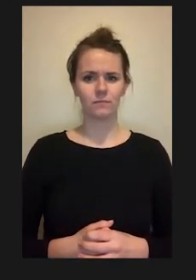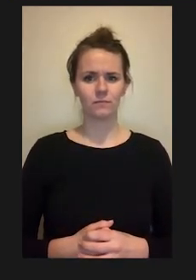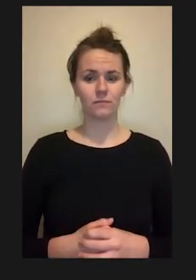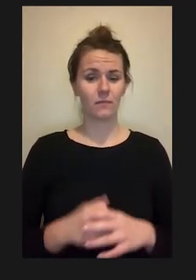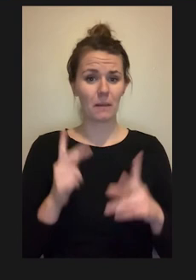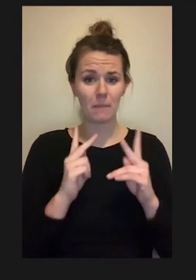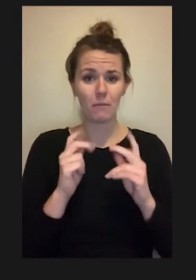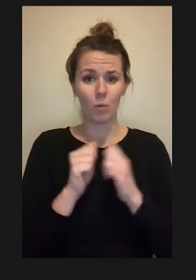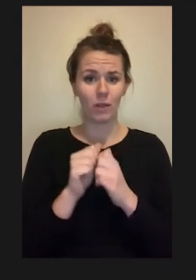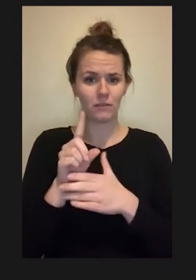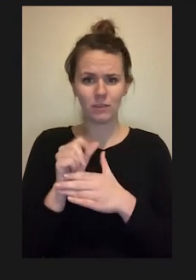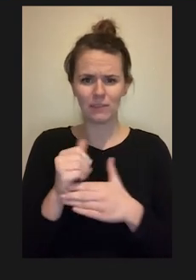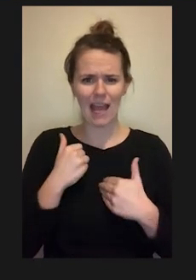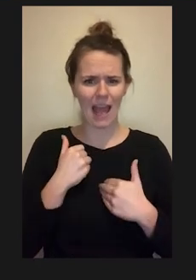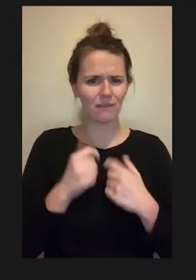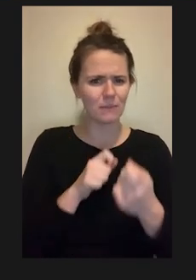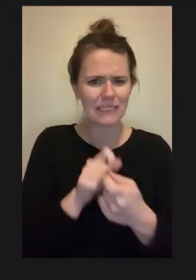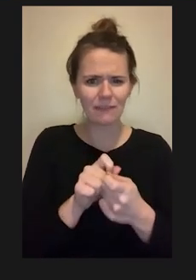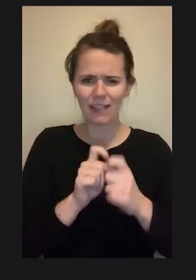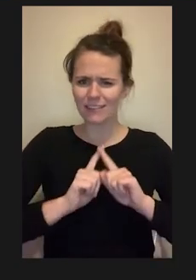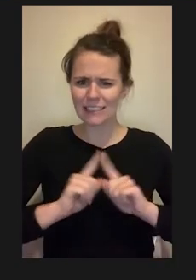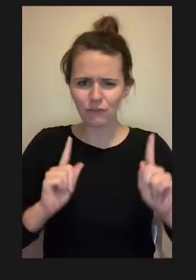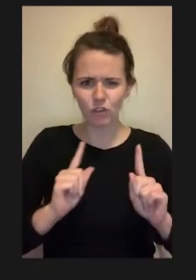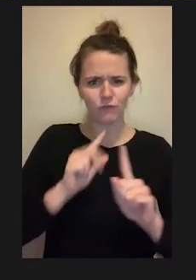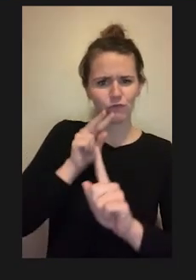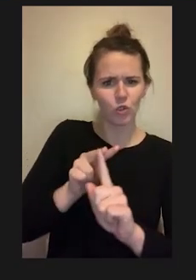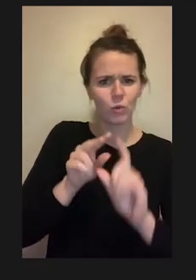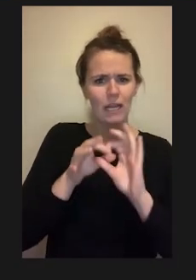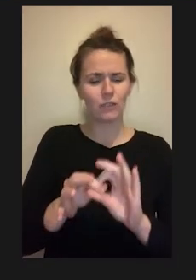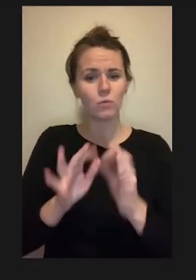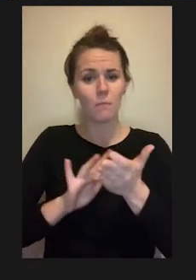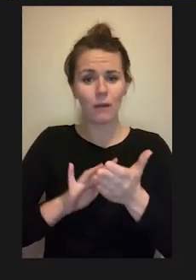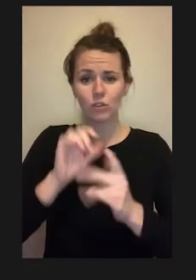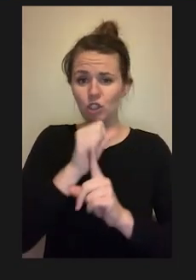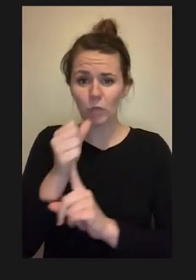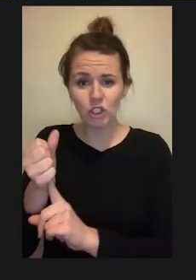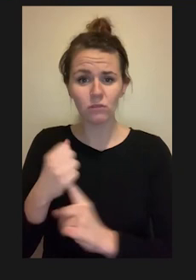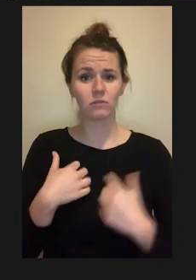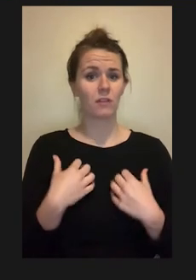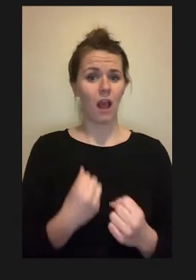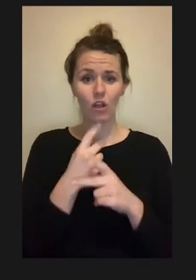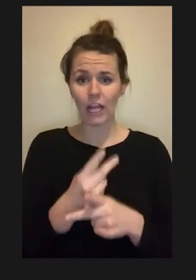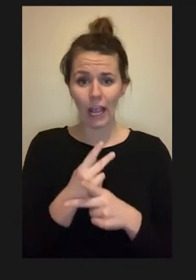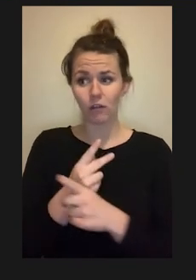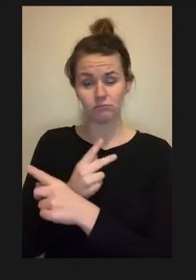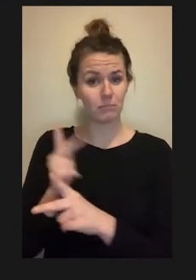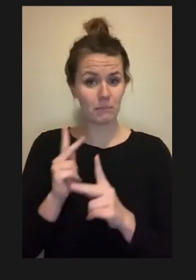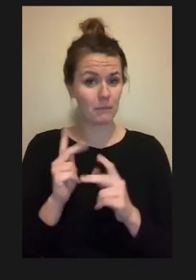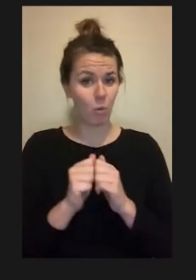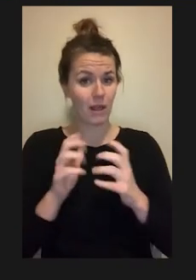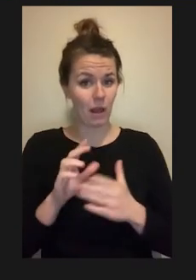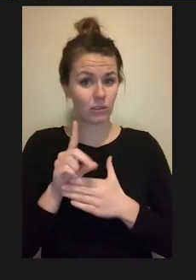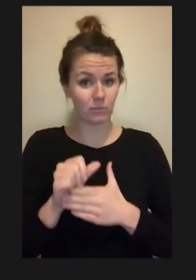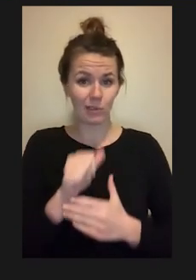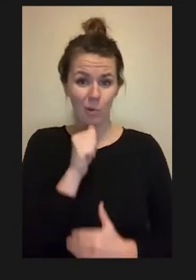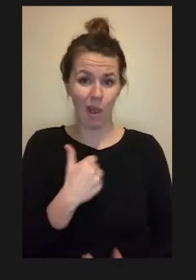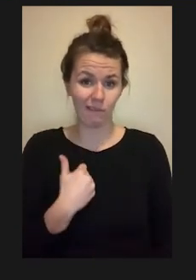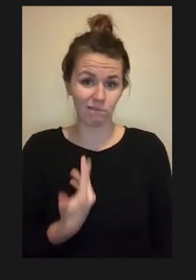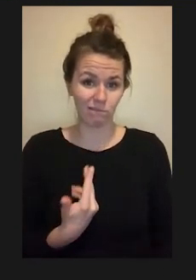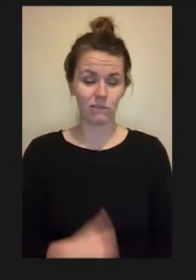insight in medical conditions and health care that those without disabilities frequently don't have.